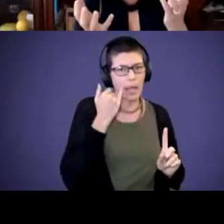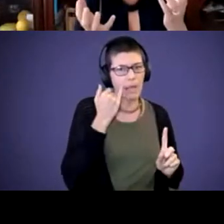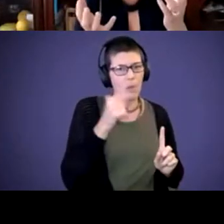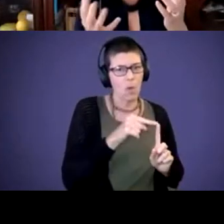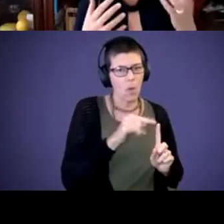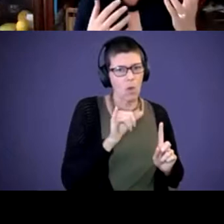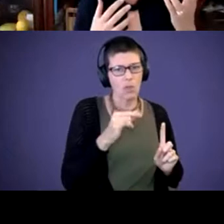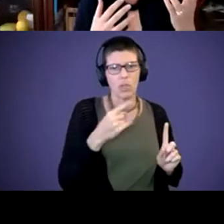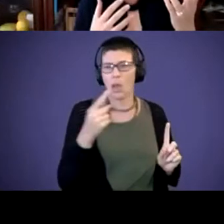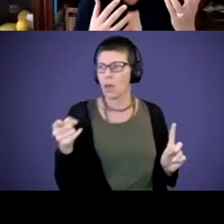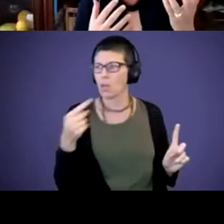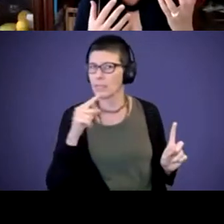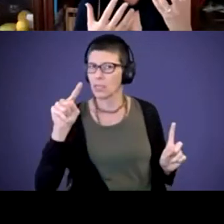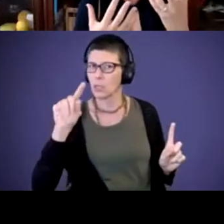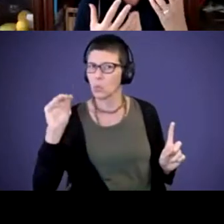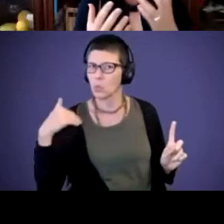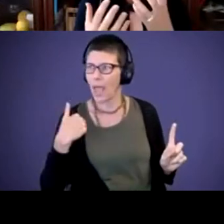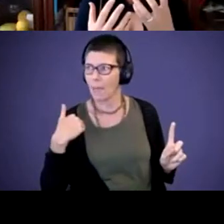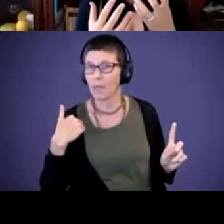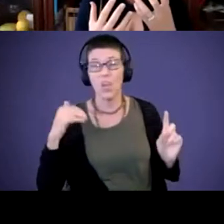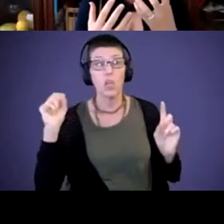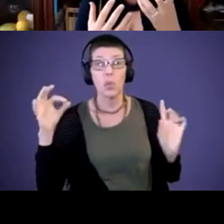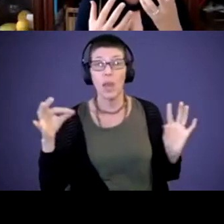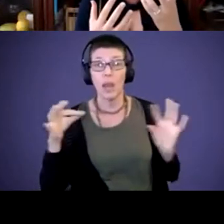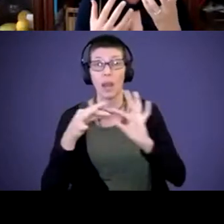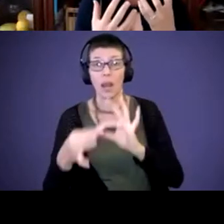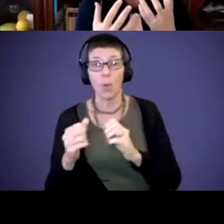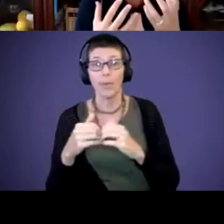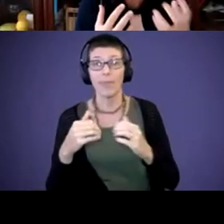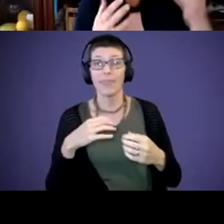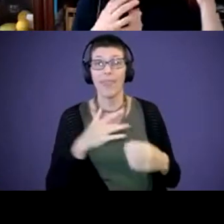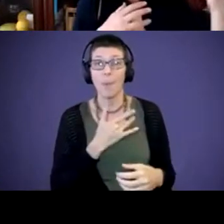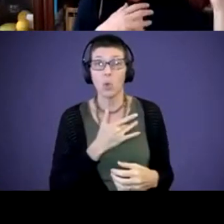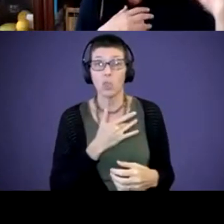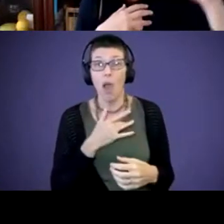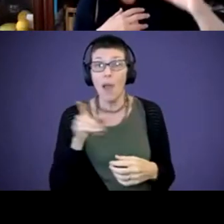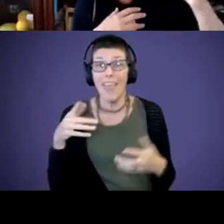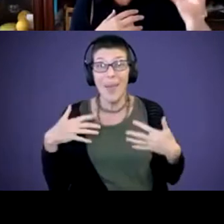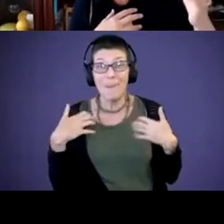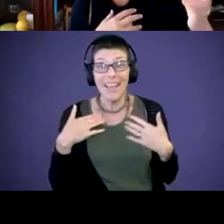animals. She could do emotional stuff. Oh, is the monkey happy? The monkey's happy? He's dancing.